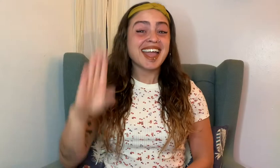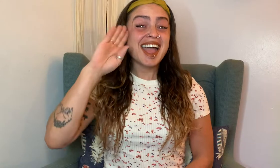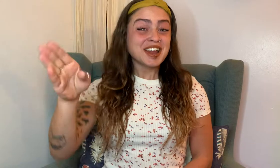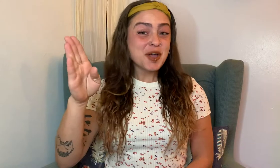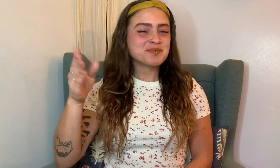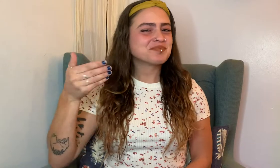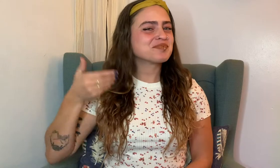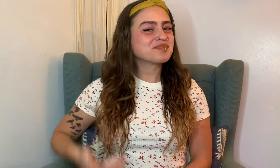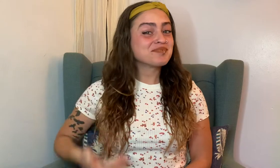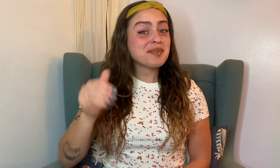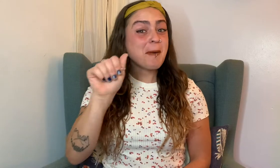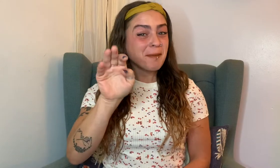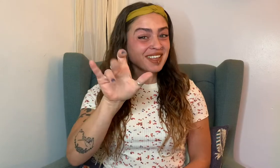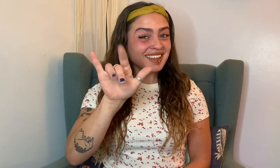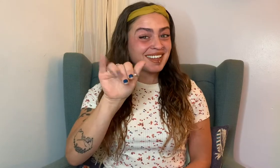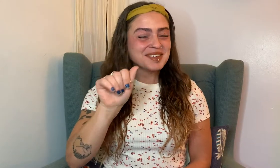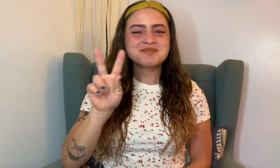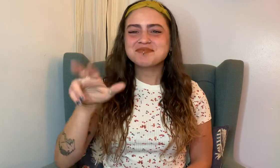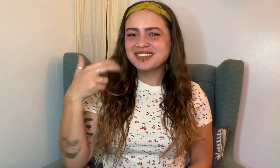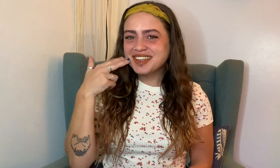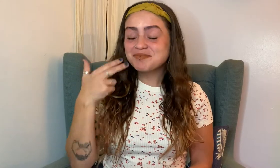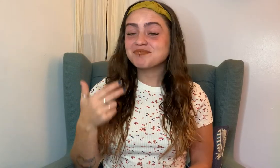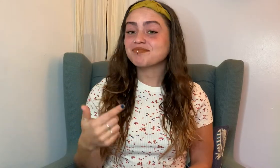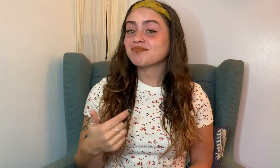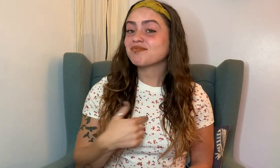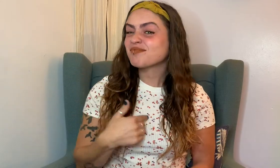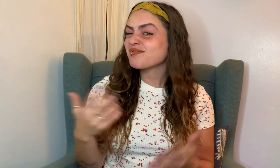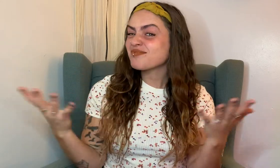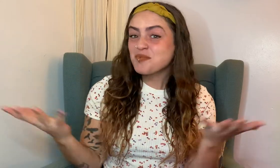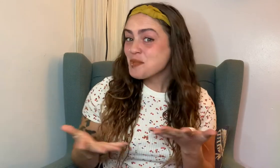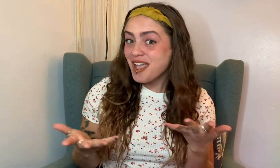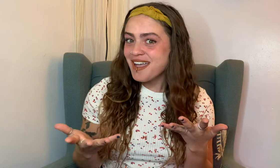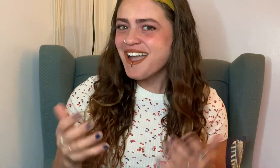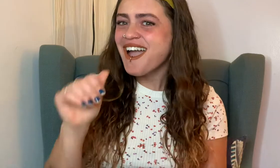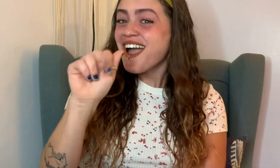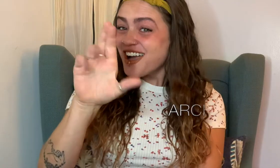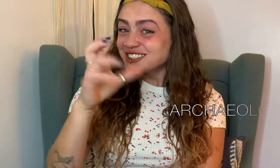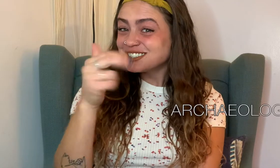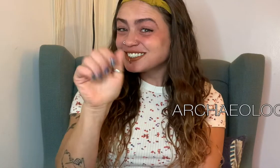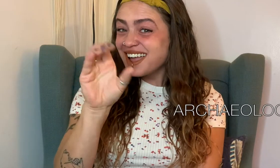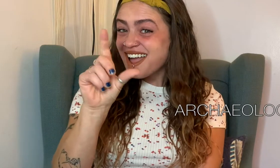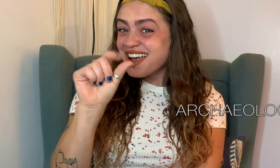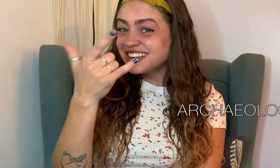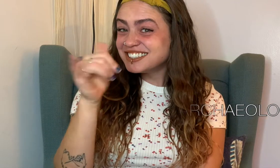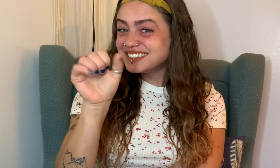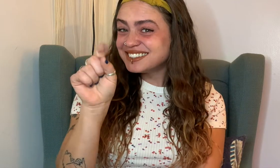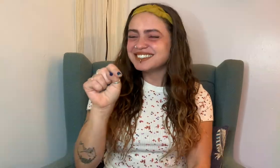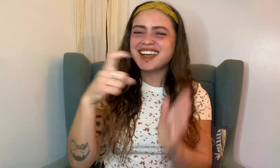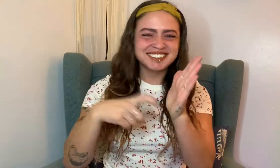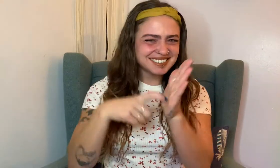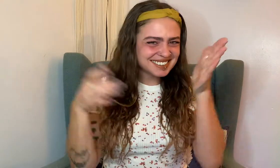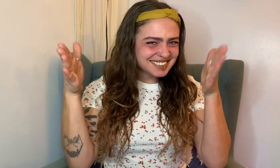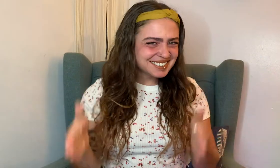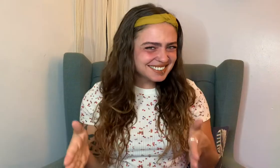Hello! My name is Amelia, and..... I am an Archaeologist!